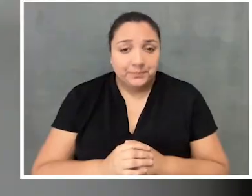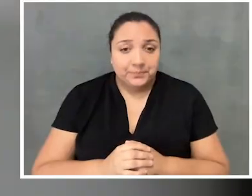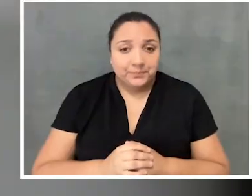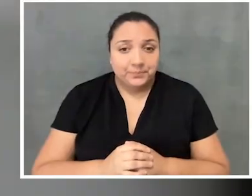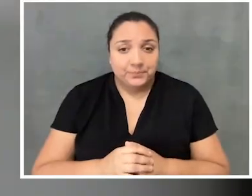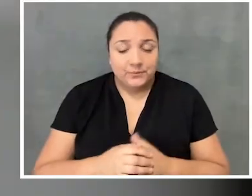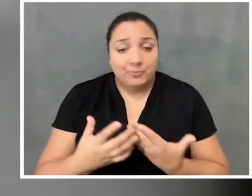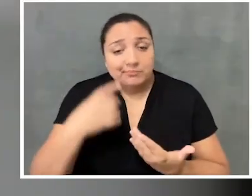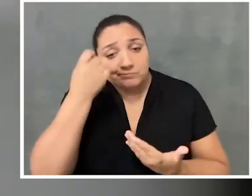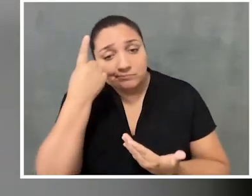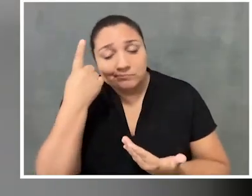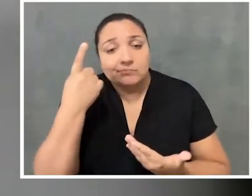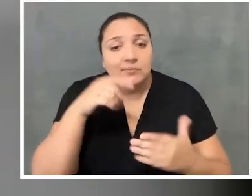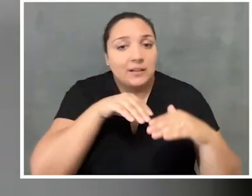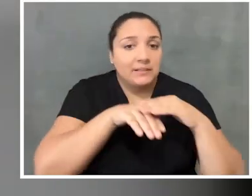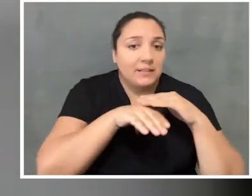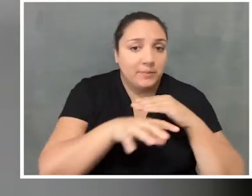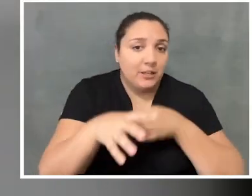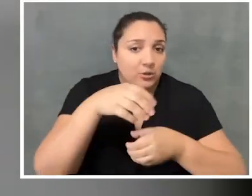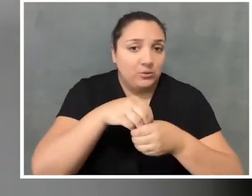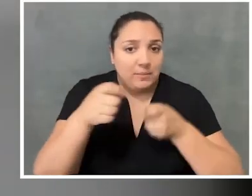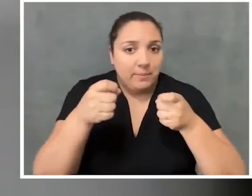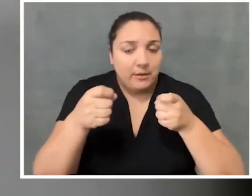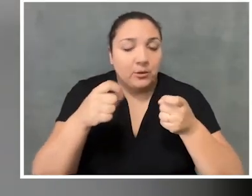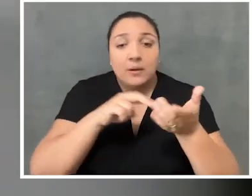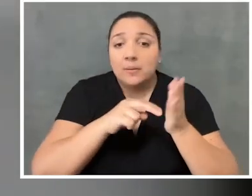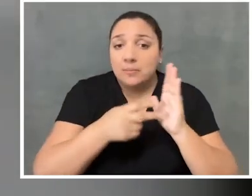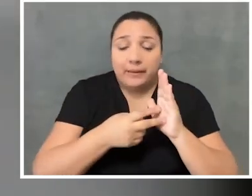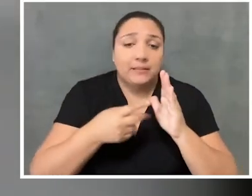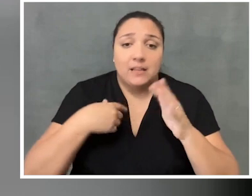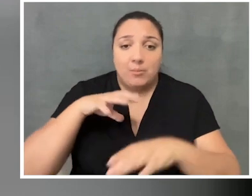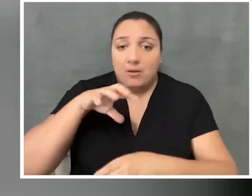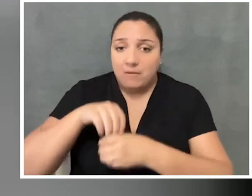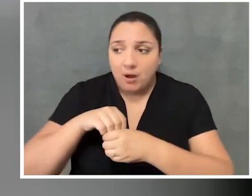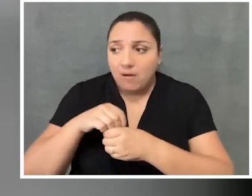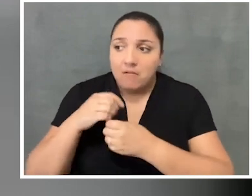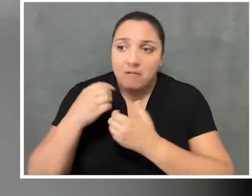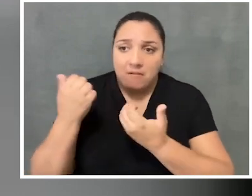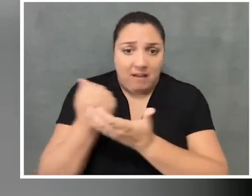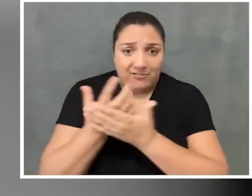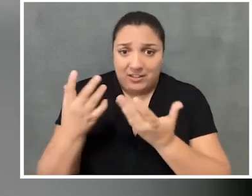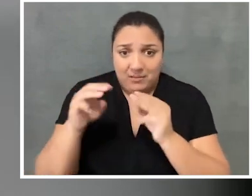So as accessibility and inclusion manager there, I sort of touch every aspect of what the museum does,